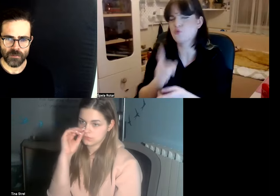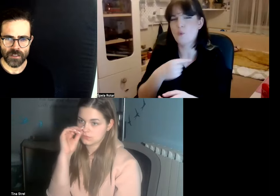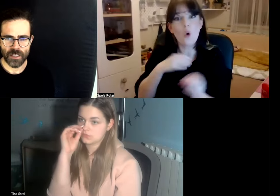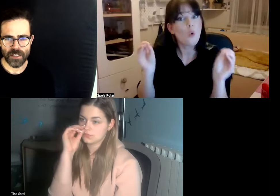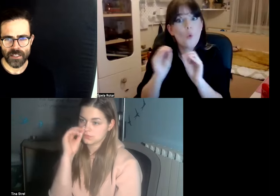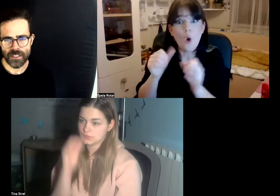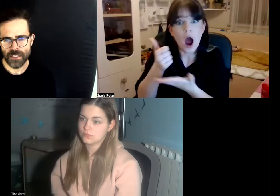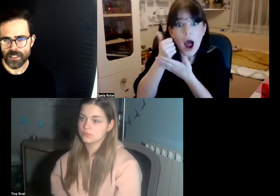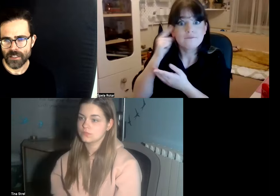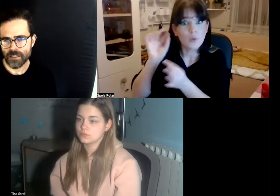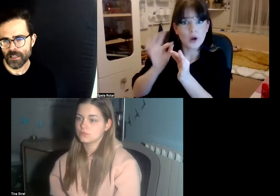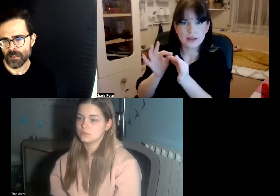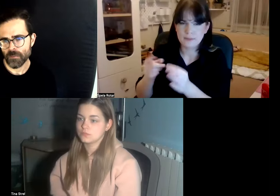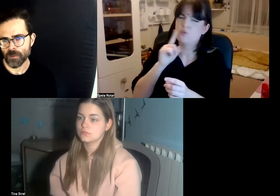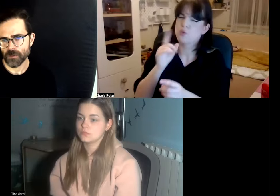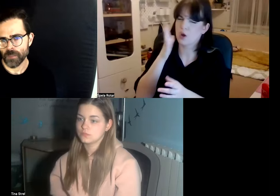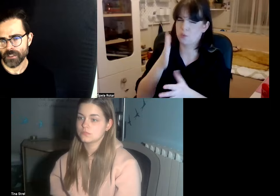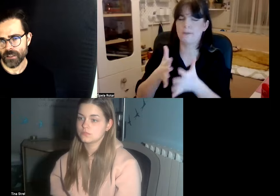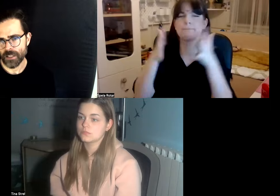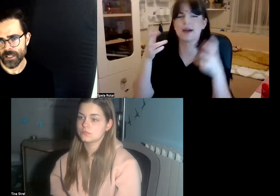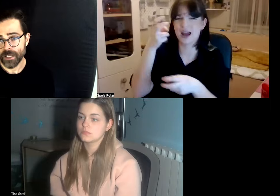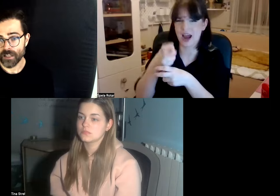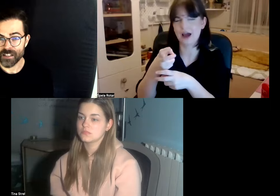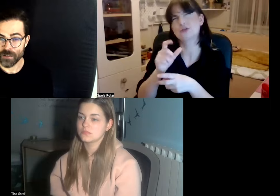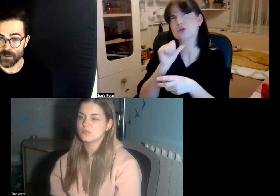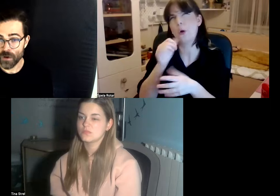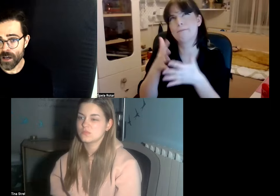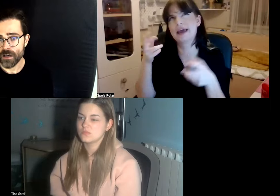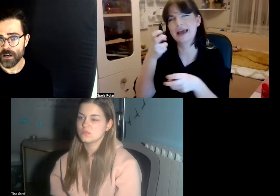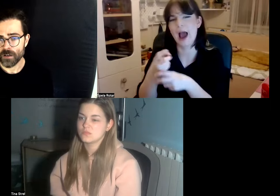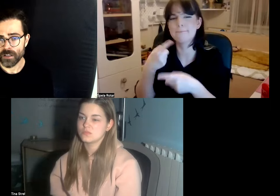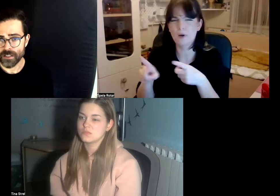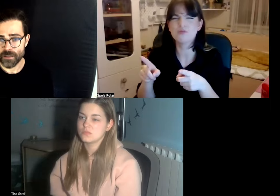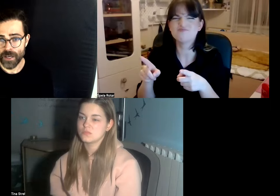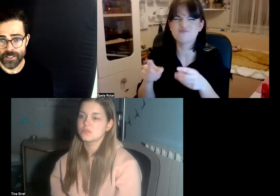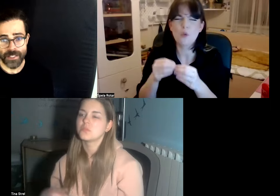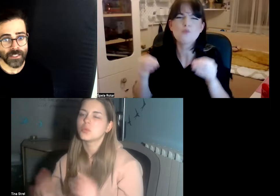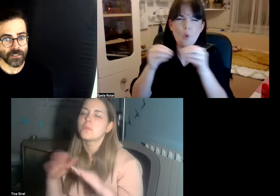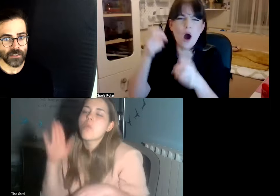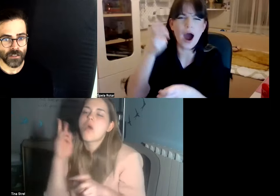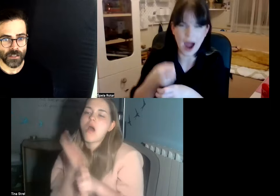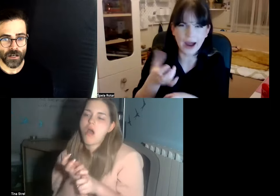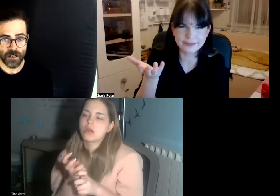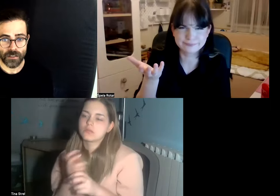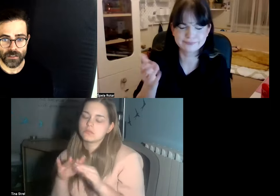I mean it is easier than people might think at least to try or at least the basics it's not that hard